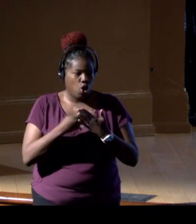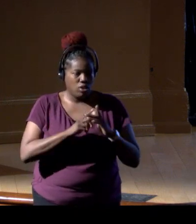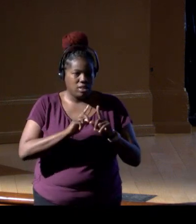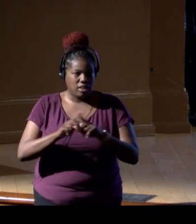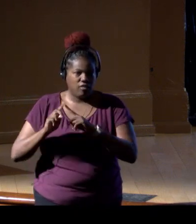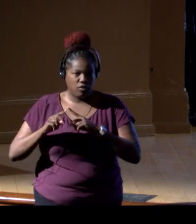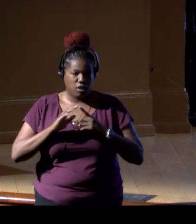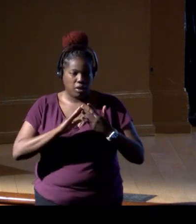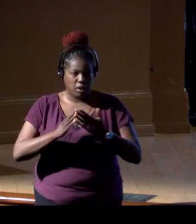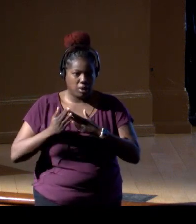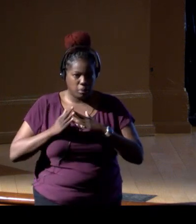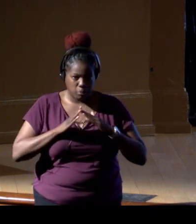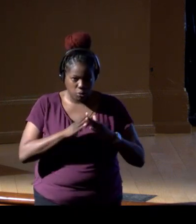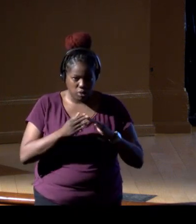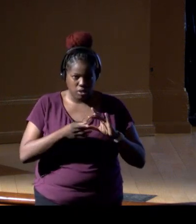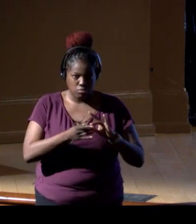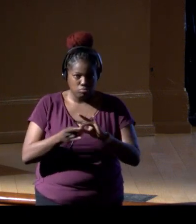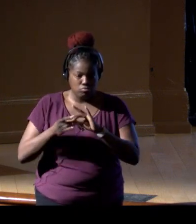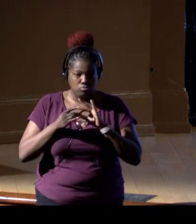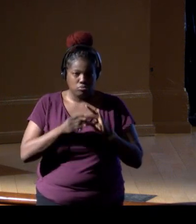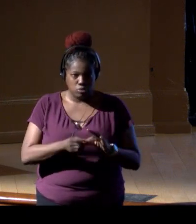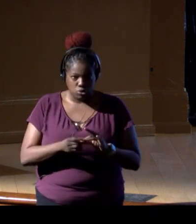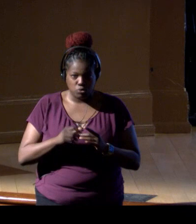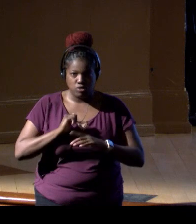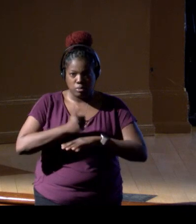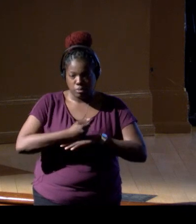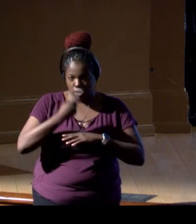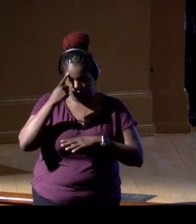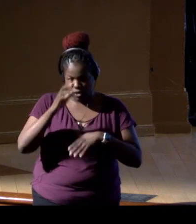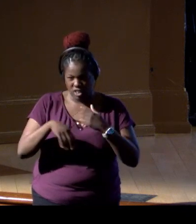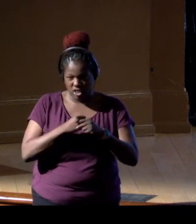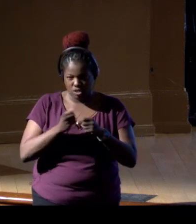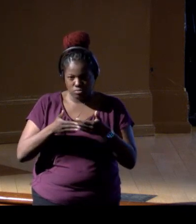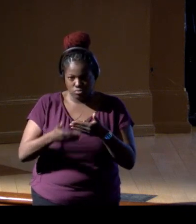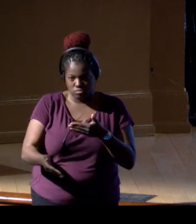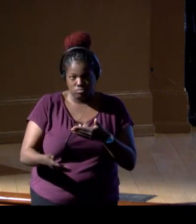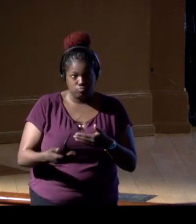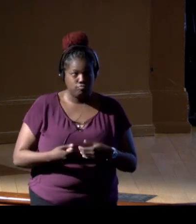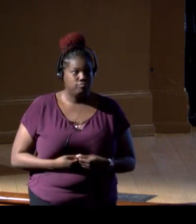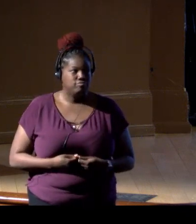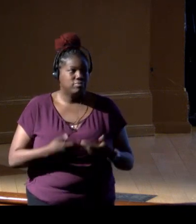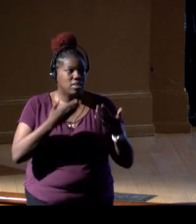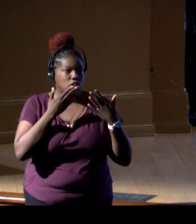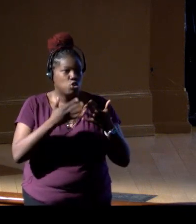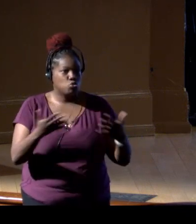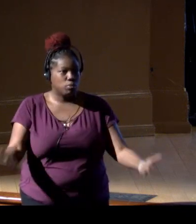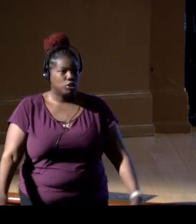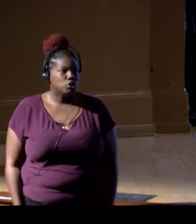as we move toward implementation for the years to come. So with that, thanks very much.